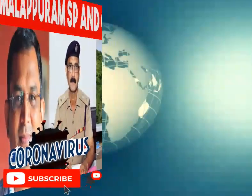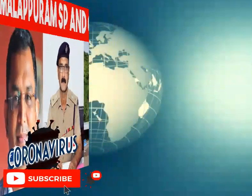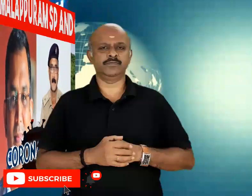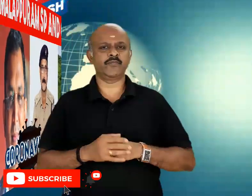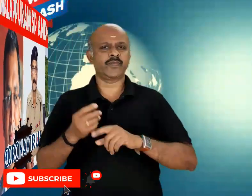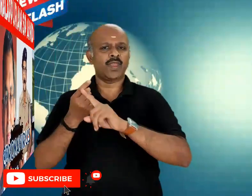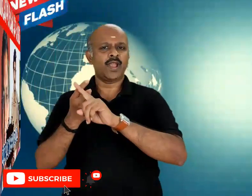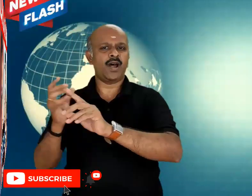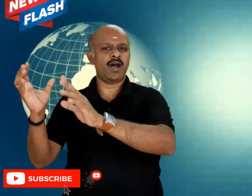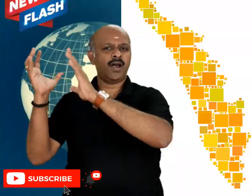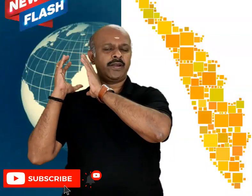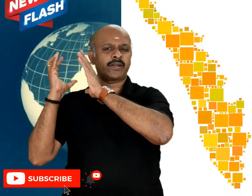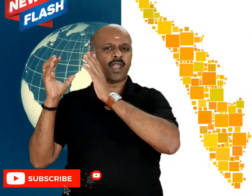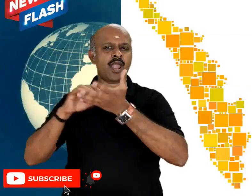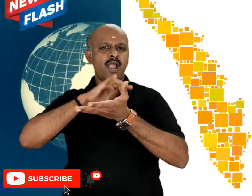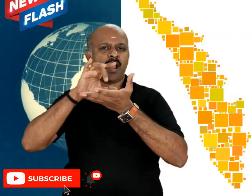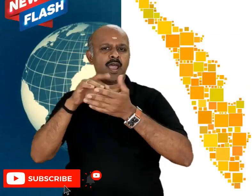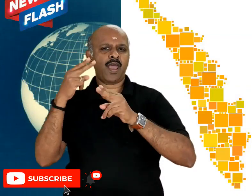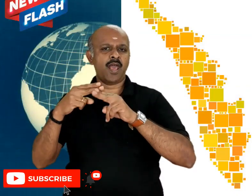at Malappuram,Kerala